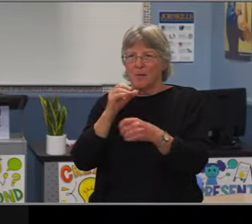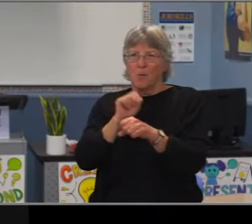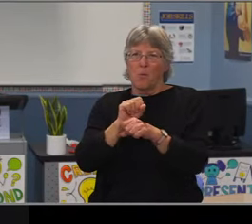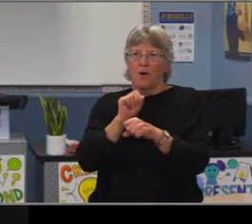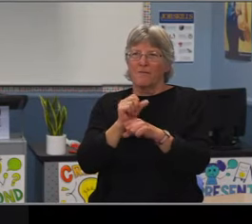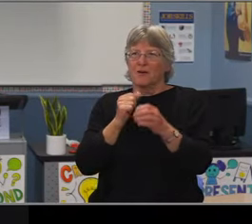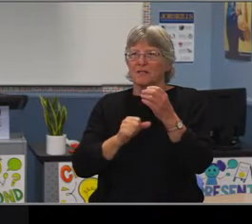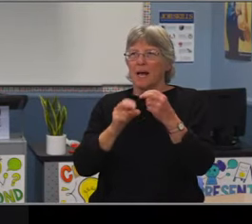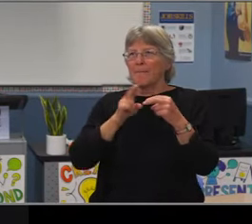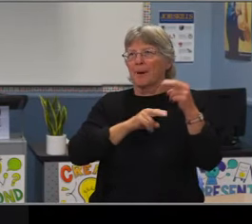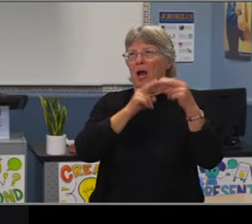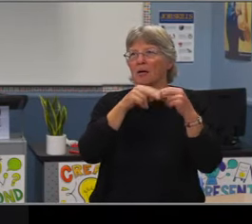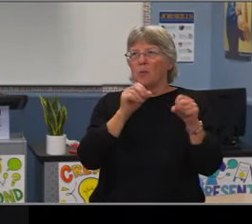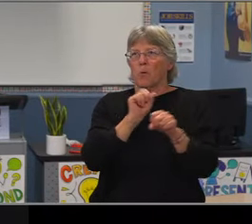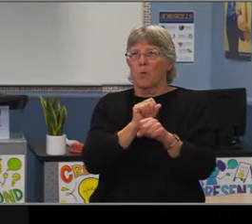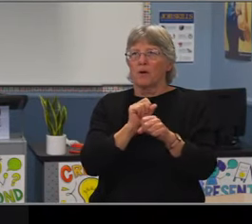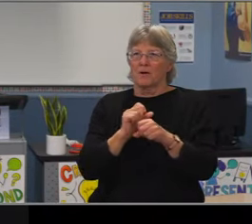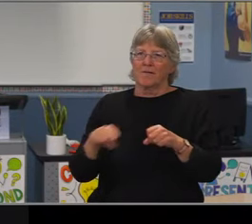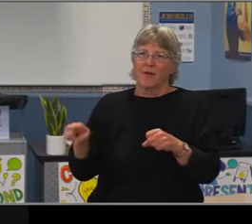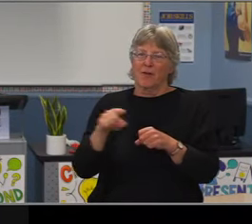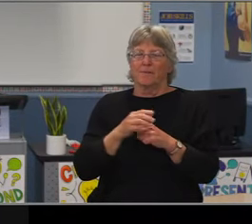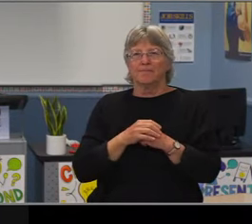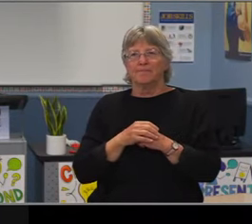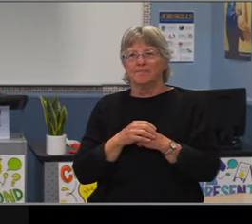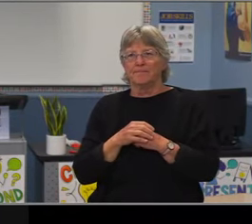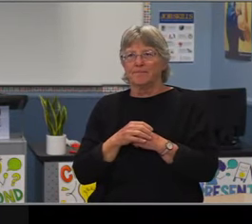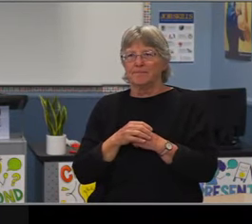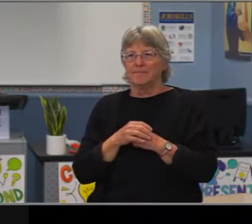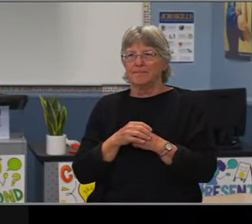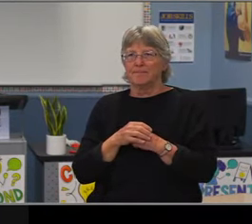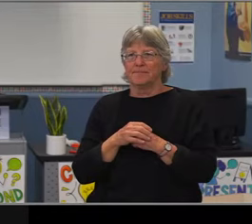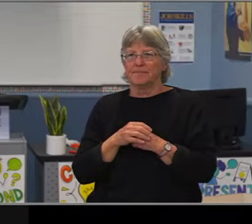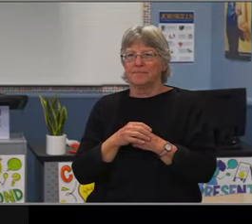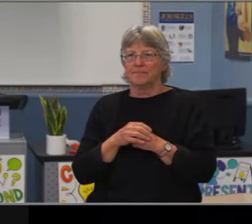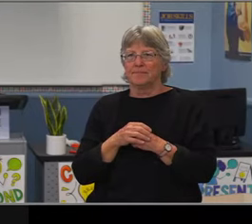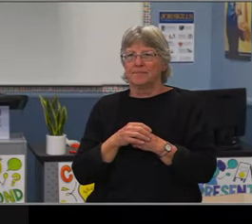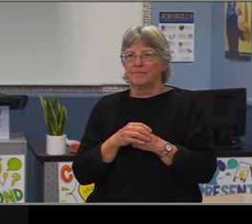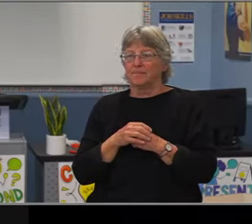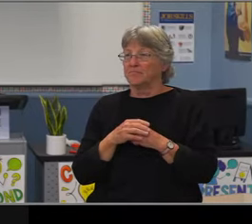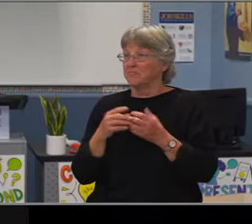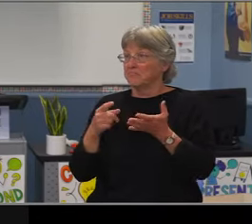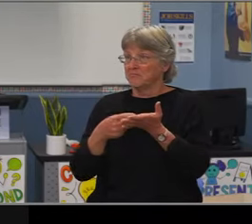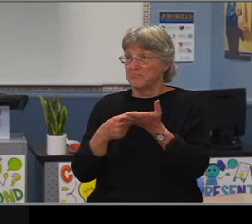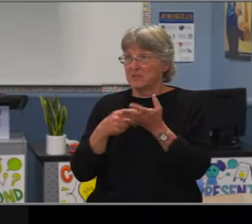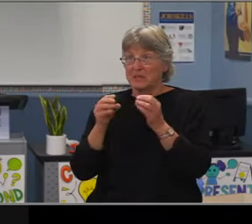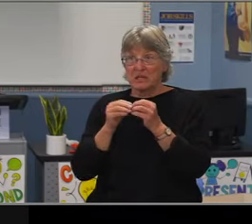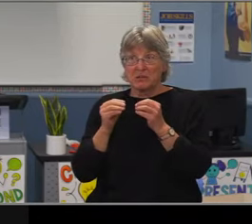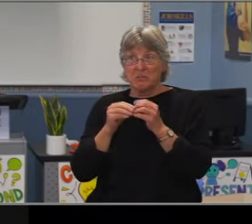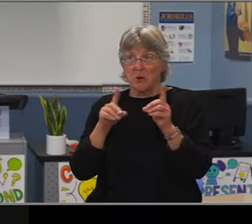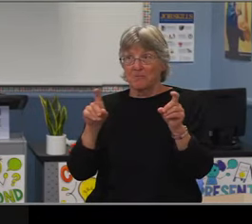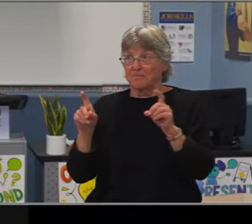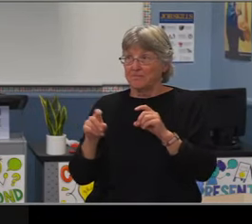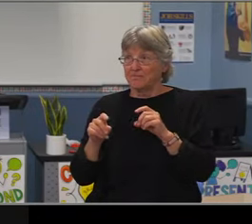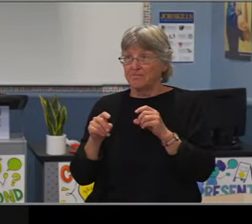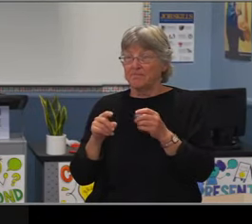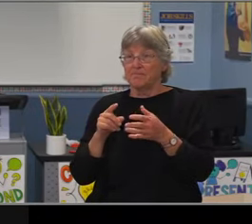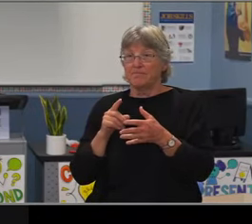Yes. I'll make this as quick as possible. First and foremost I wanted to just share my appreciation